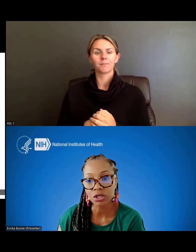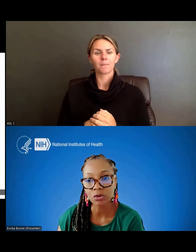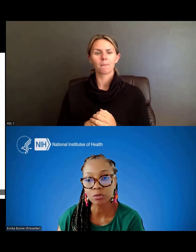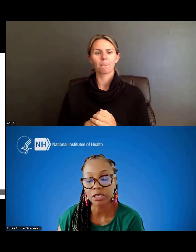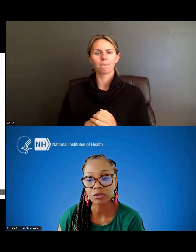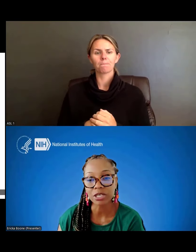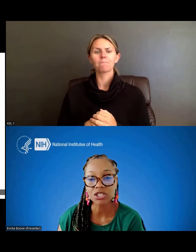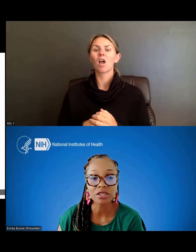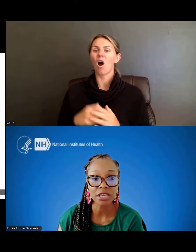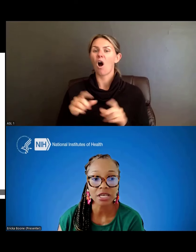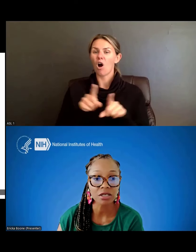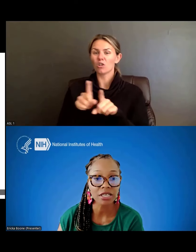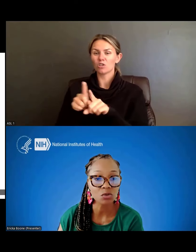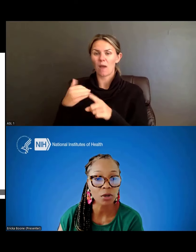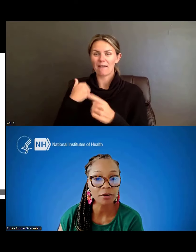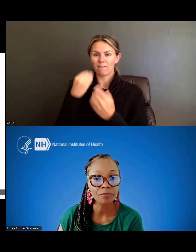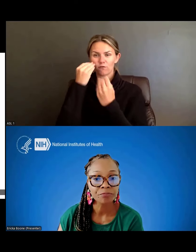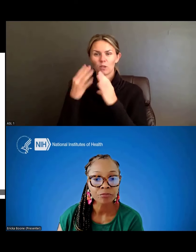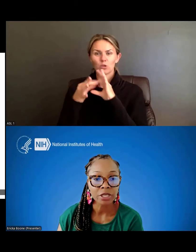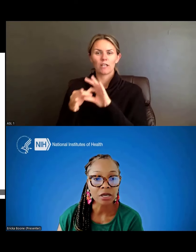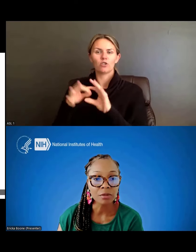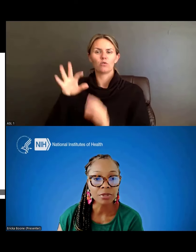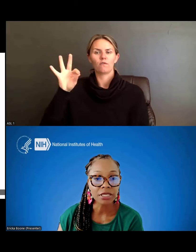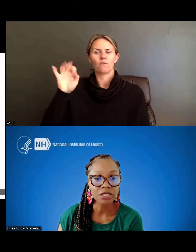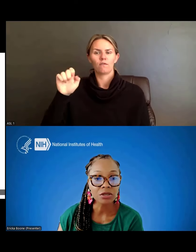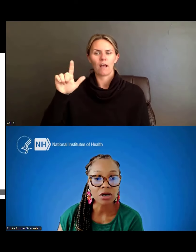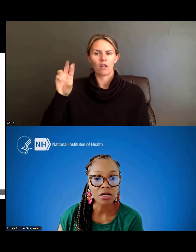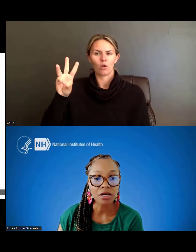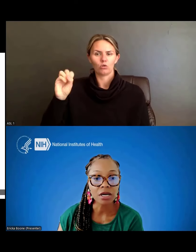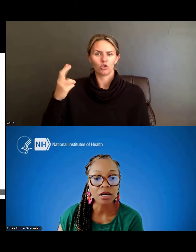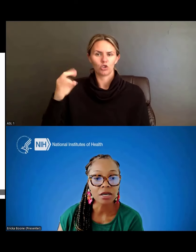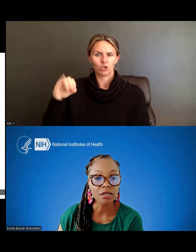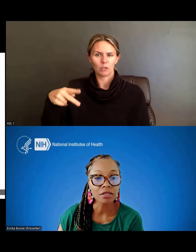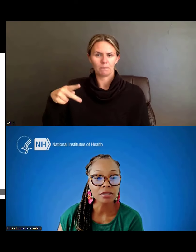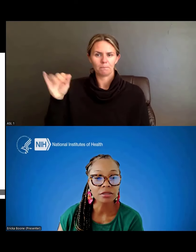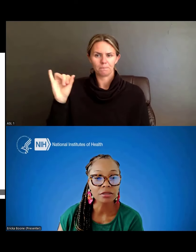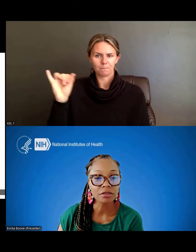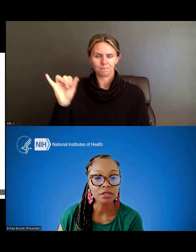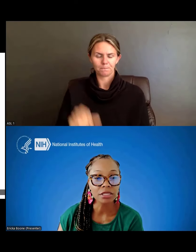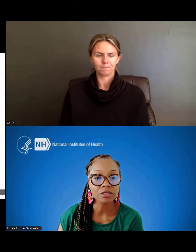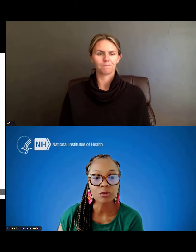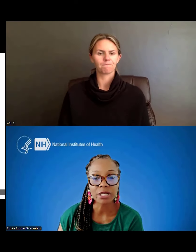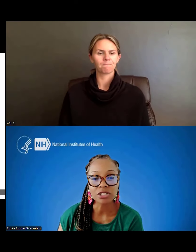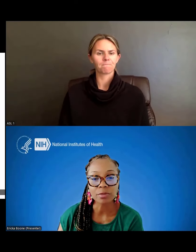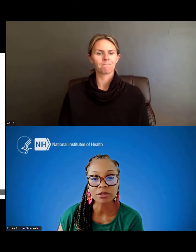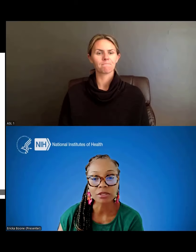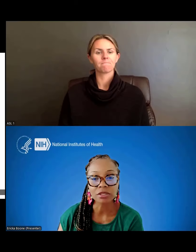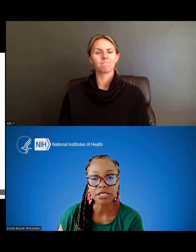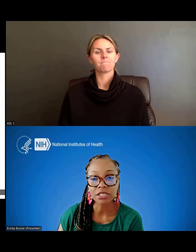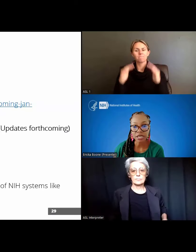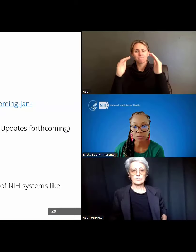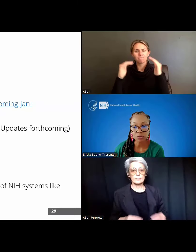so there will be information there as well. Here are information about the data tables